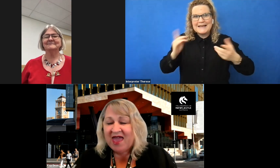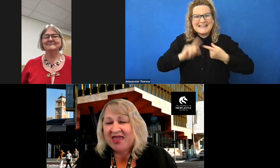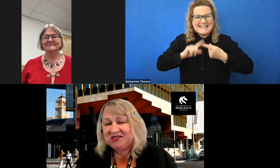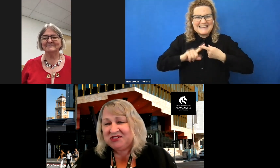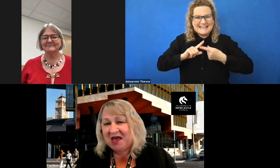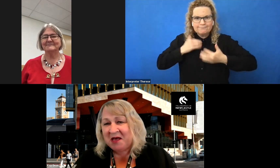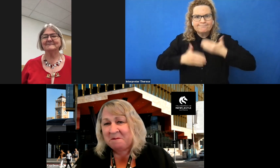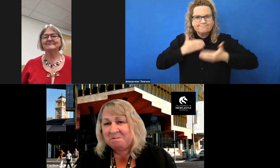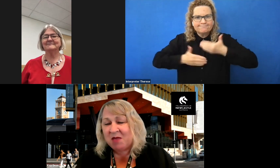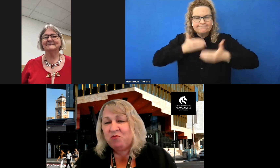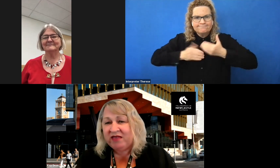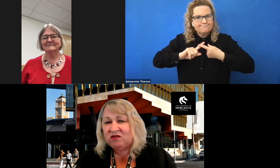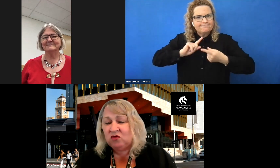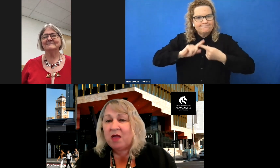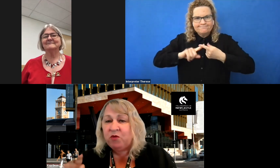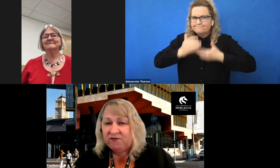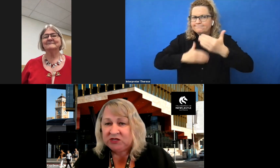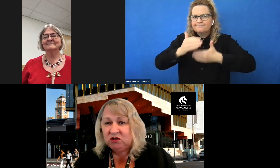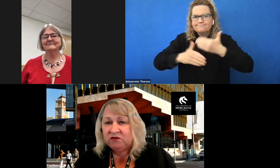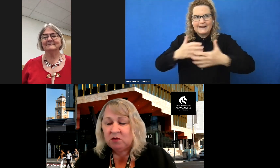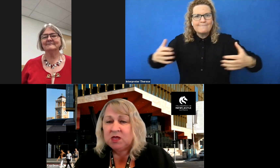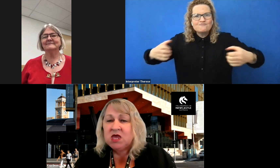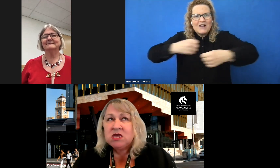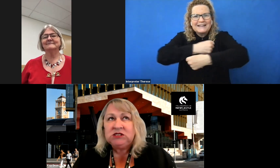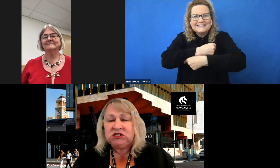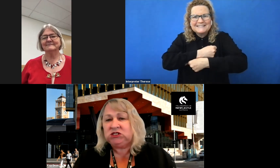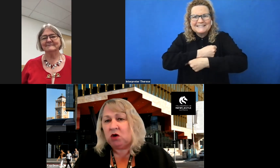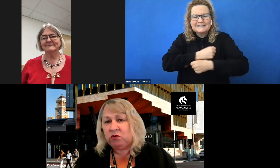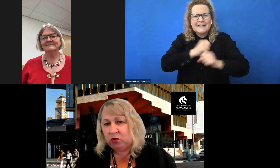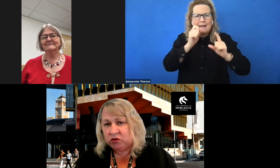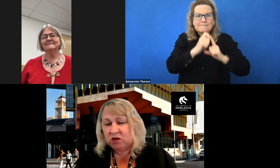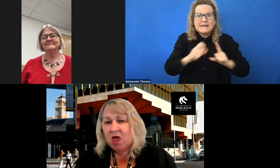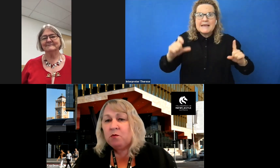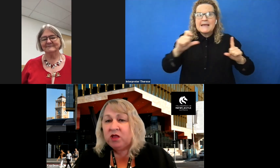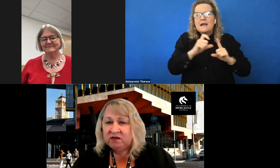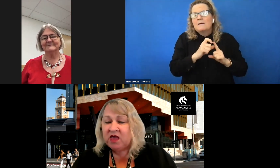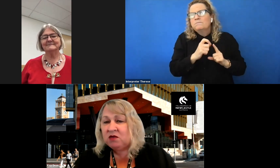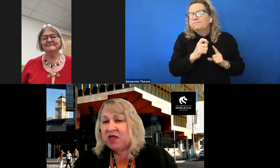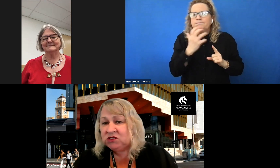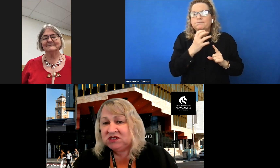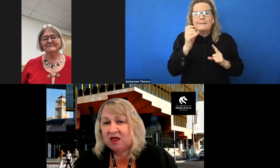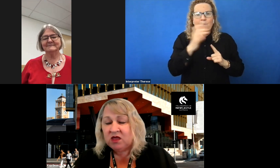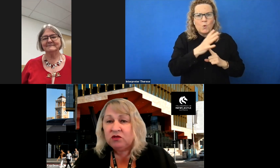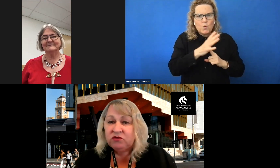and embrace it all and professional development is so important. Please, any managers out there,